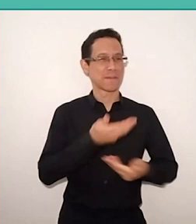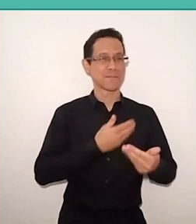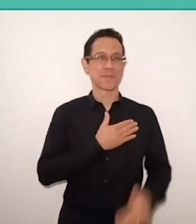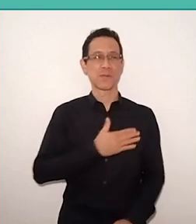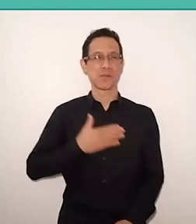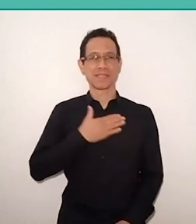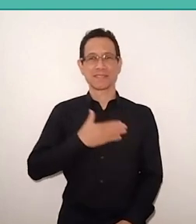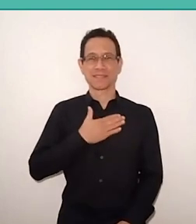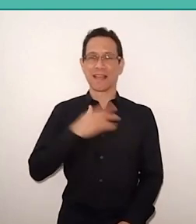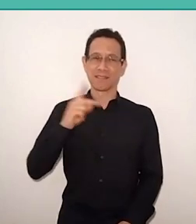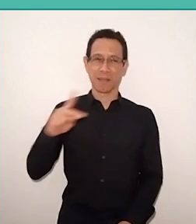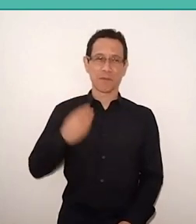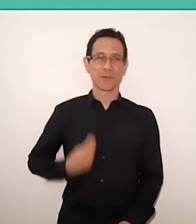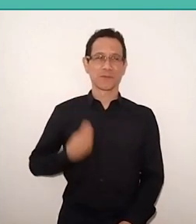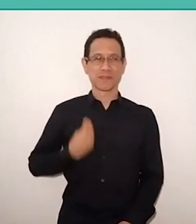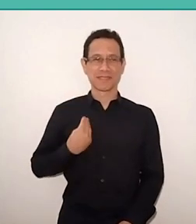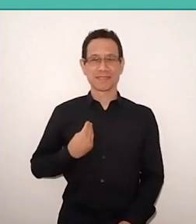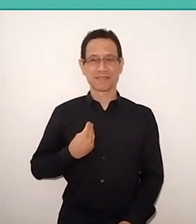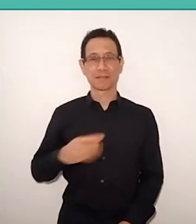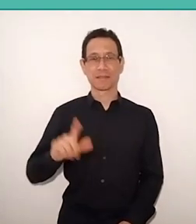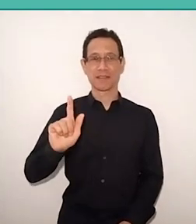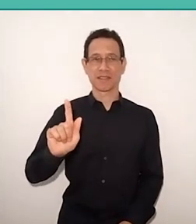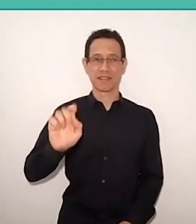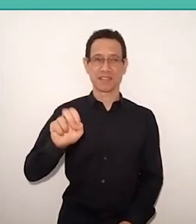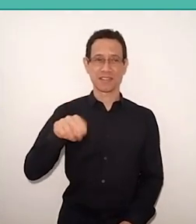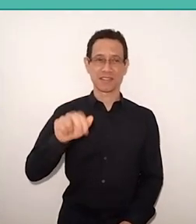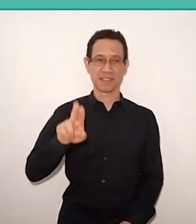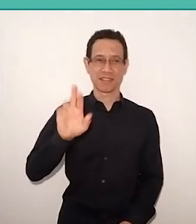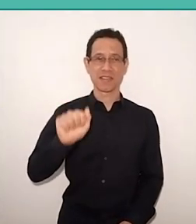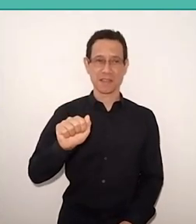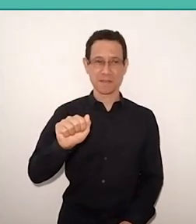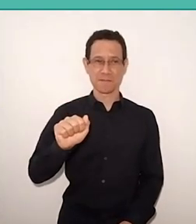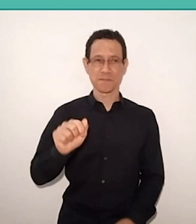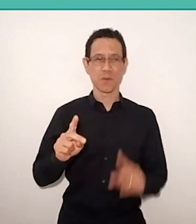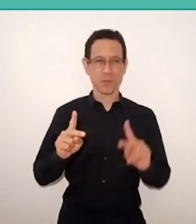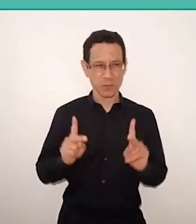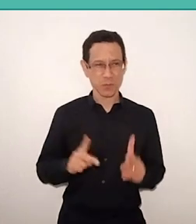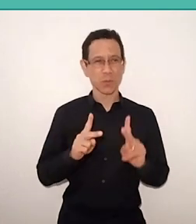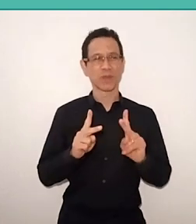and Geneva will always remain a place where the question of the international